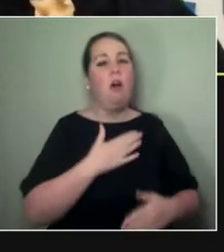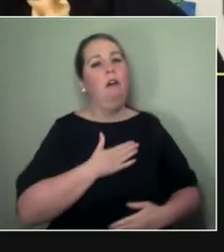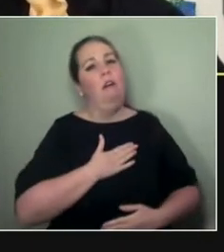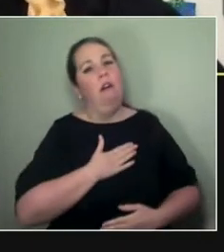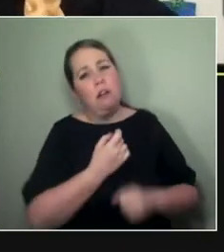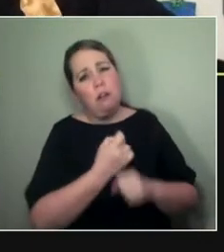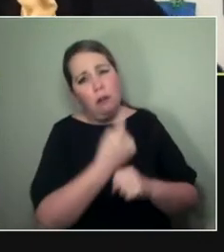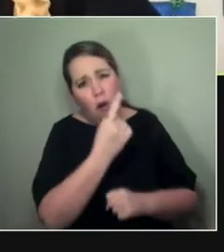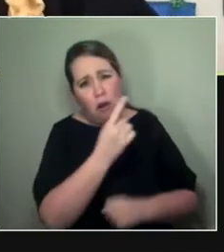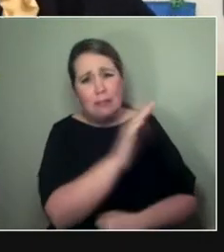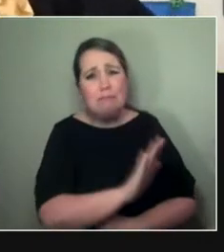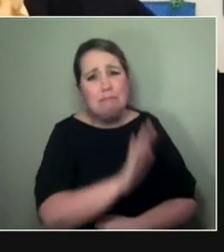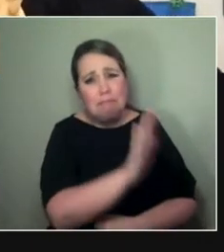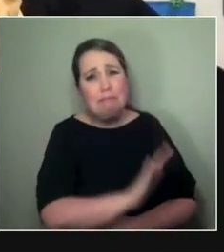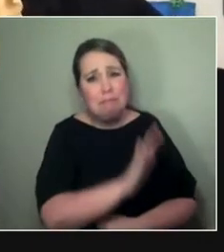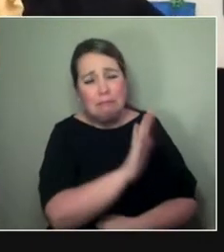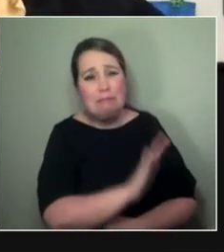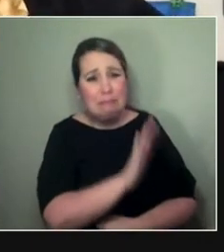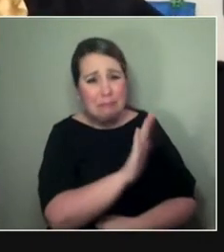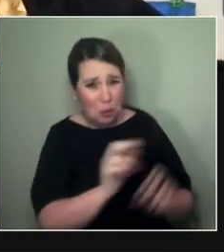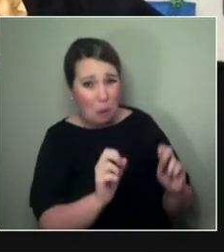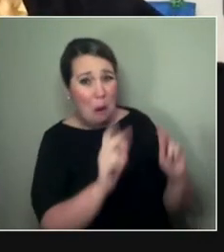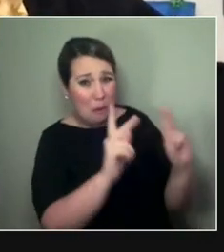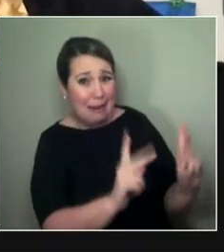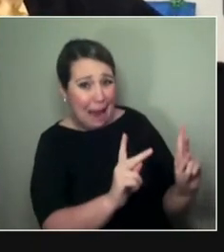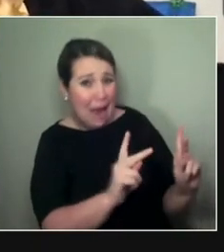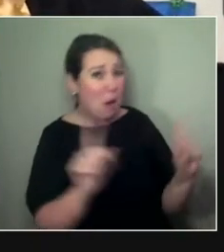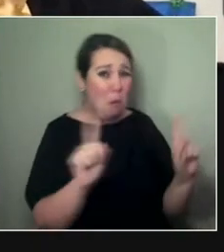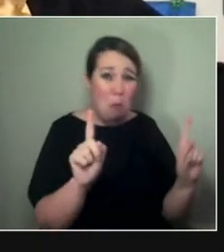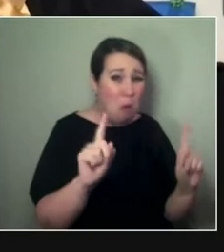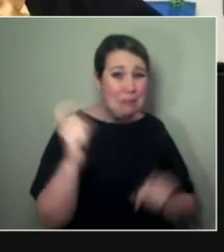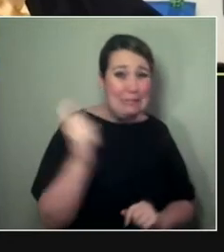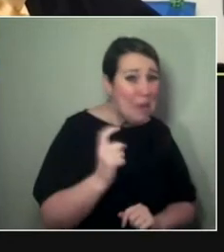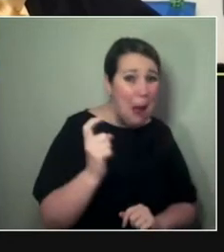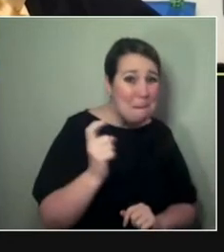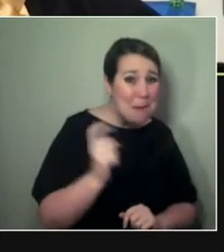'Oh, God. Must be tough.' - (CHUCKLES) Yeah. 'Are you OK?' 'Are you OK?' And then they're like, 'What's on?